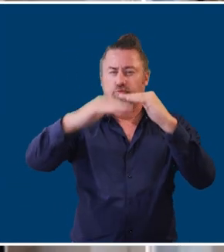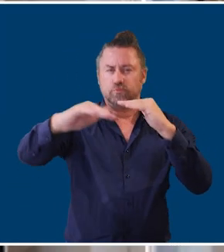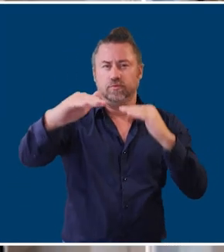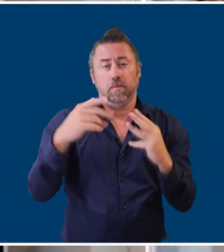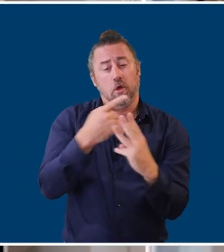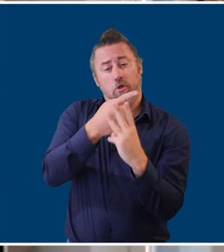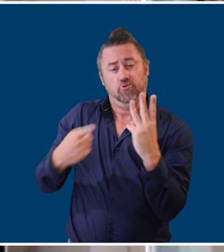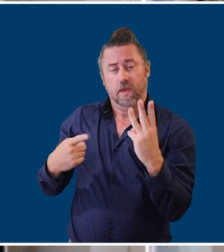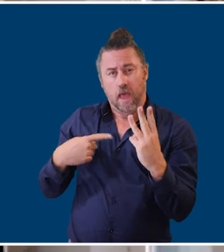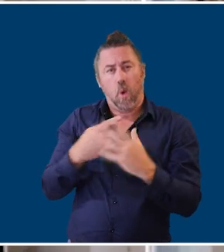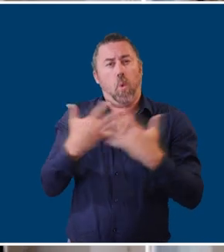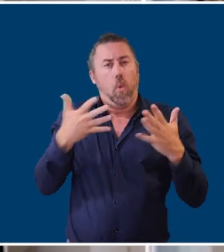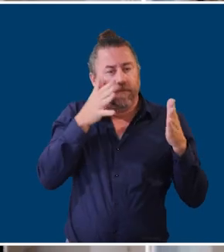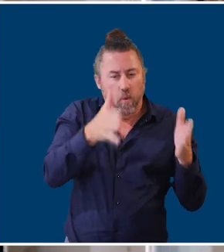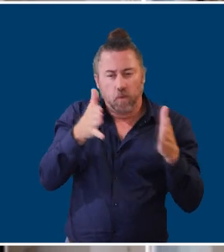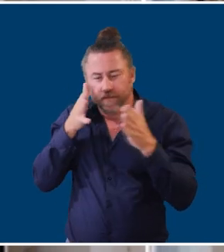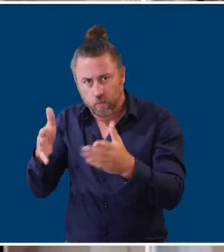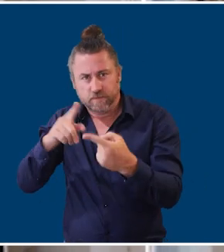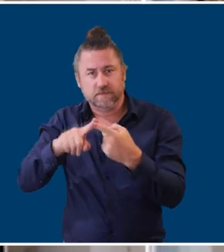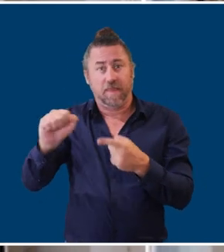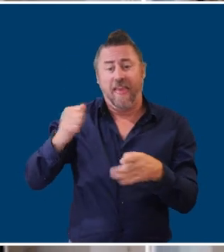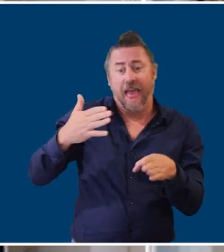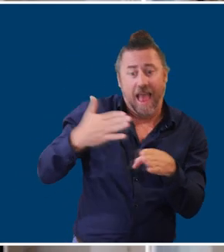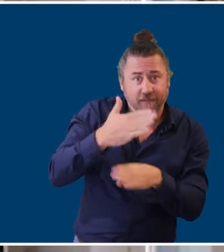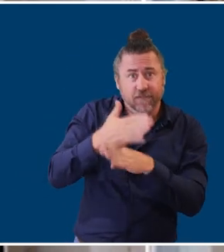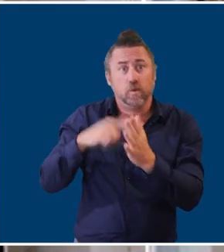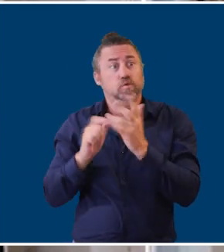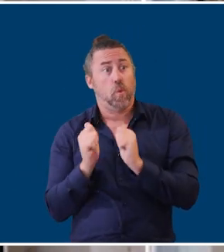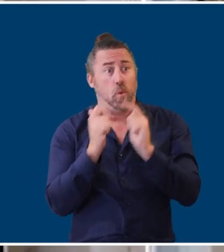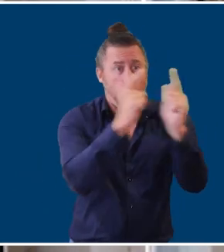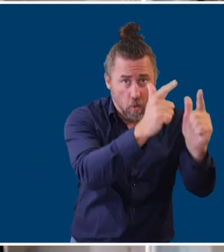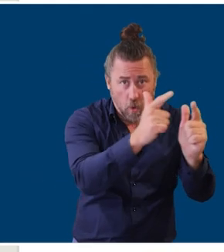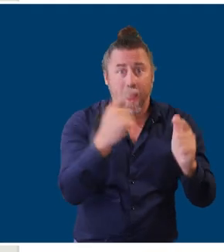major challenges: and that's the effort, the connectivity and the risk that's presented with the network.